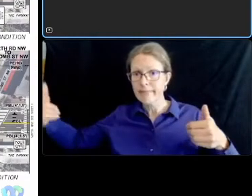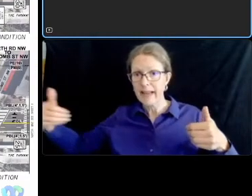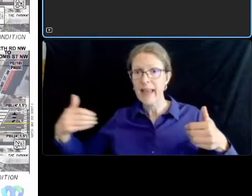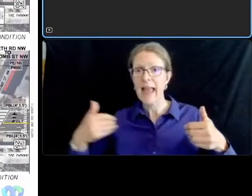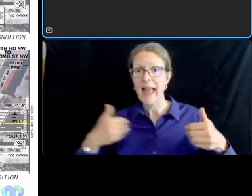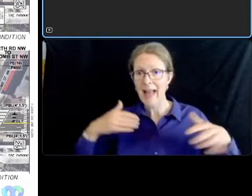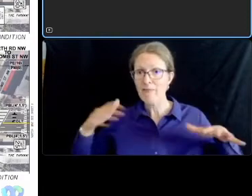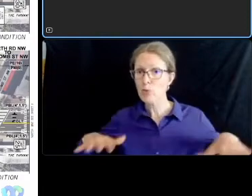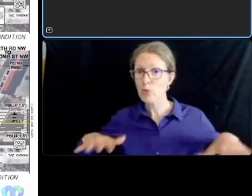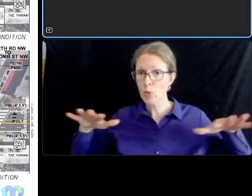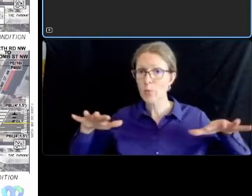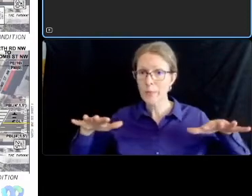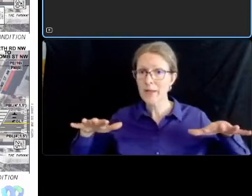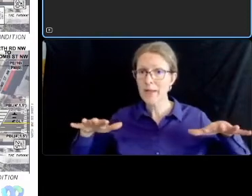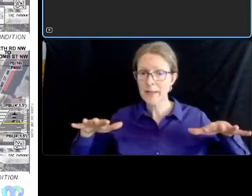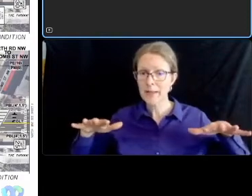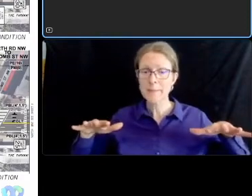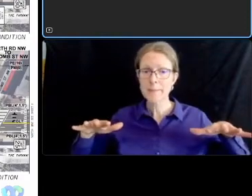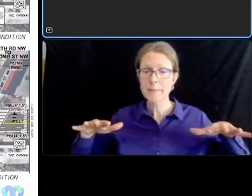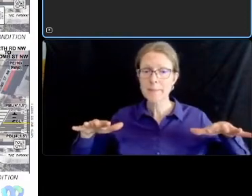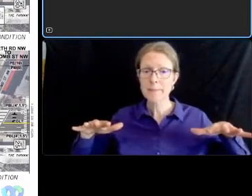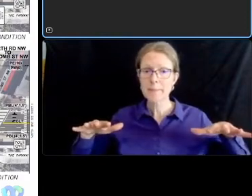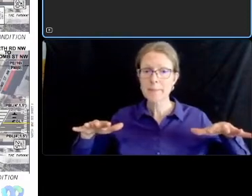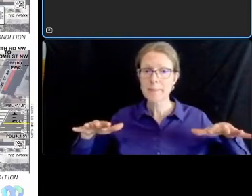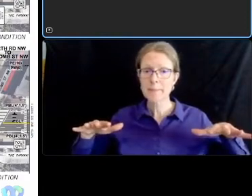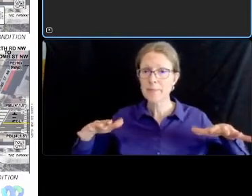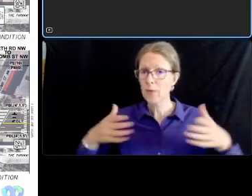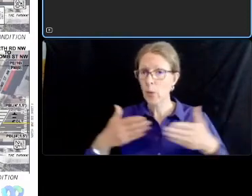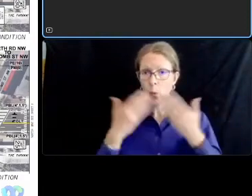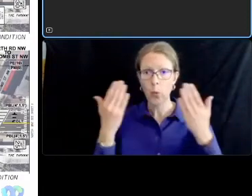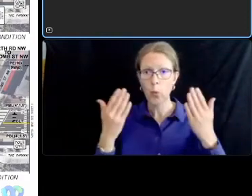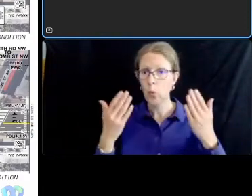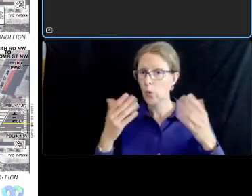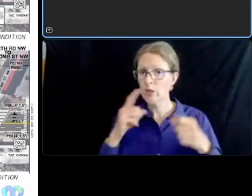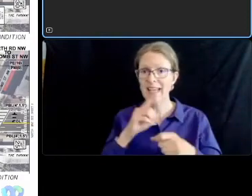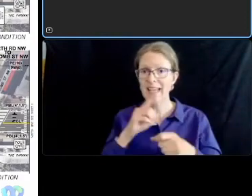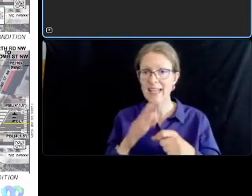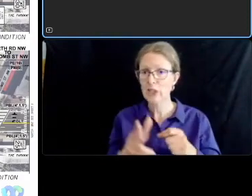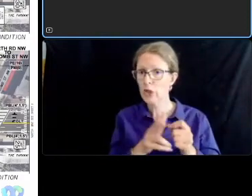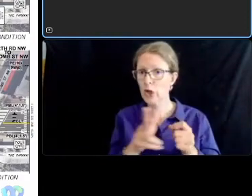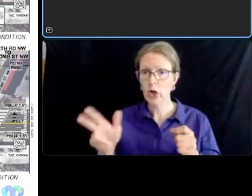no dedicated turning so we do have the ability to include parking in this segment as well